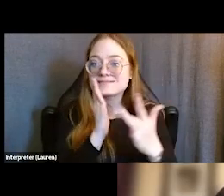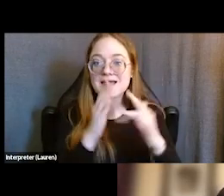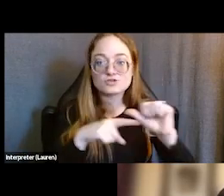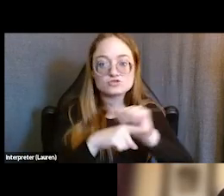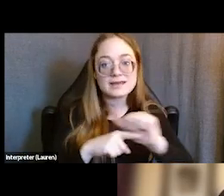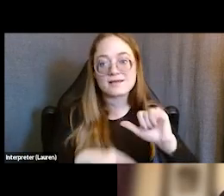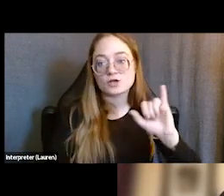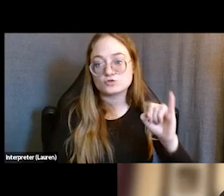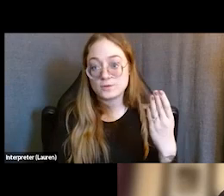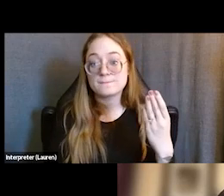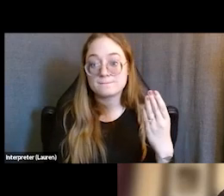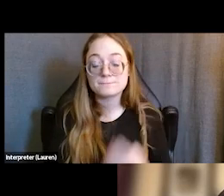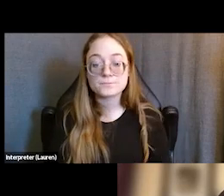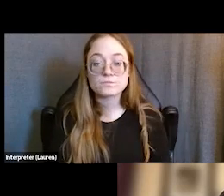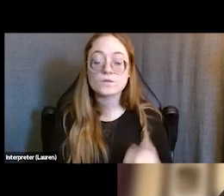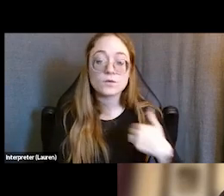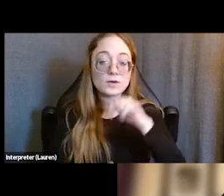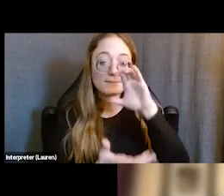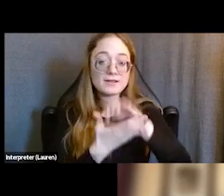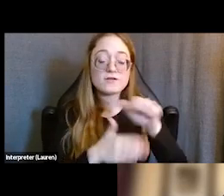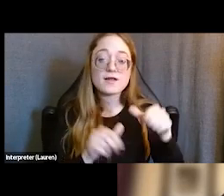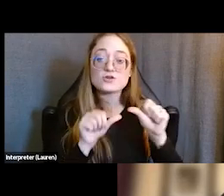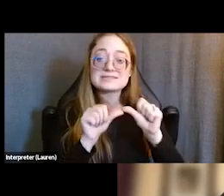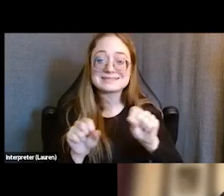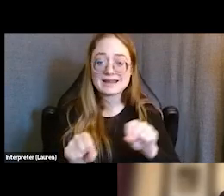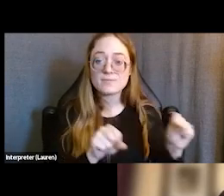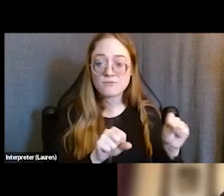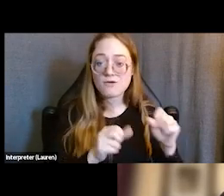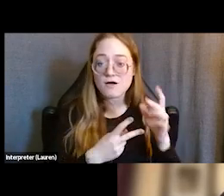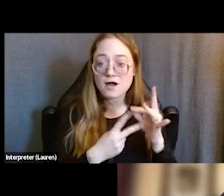We believe this is another sustainable option to land better paying positions